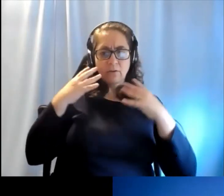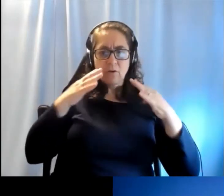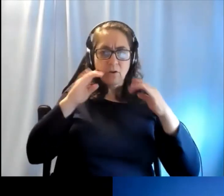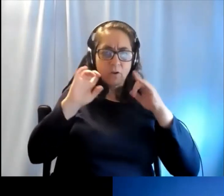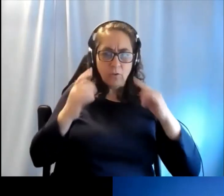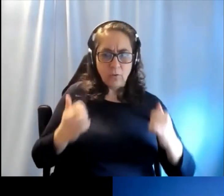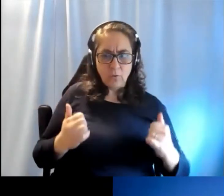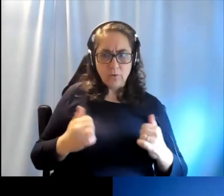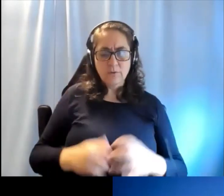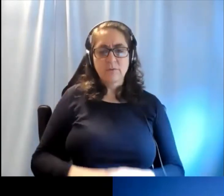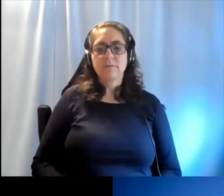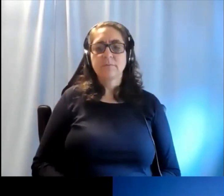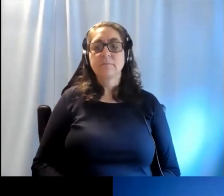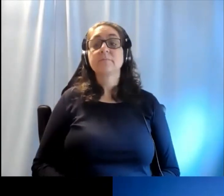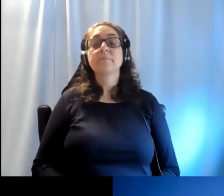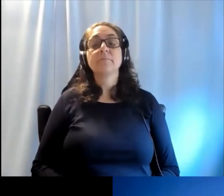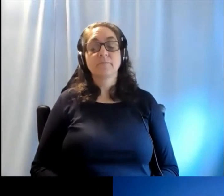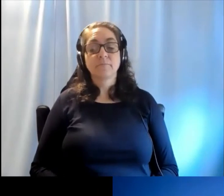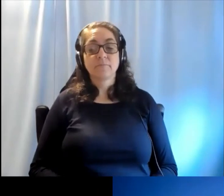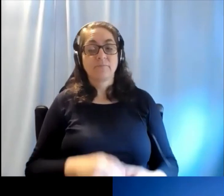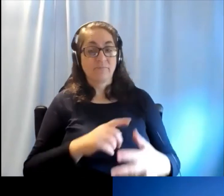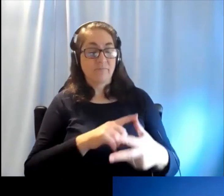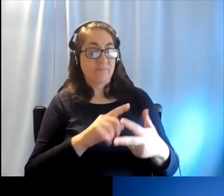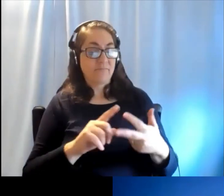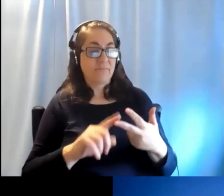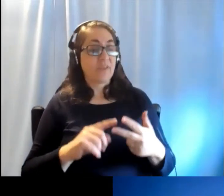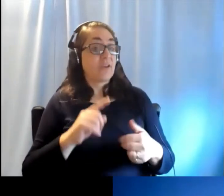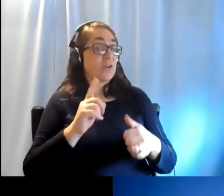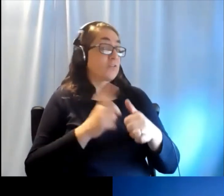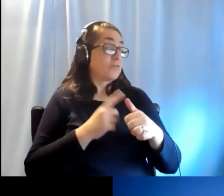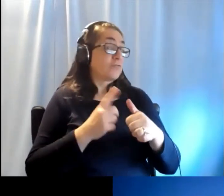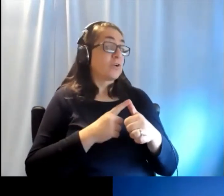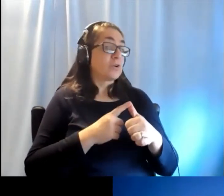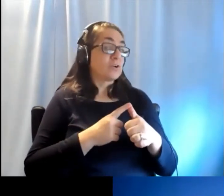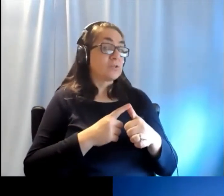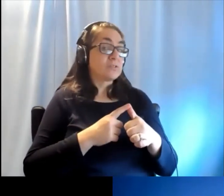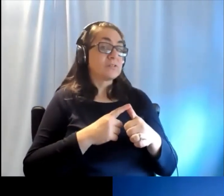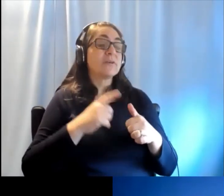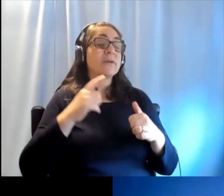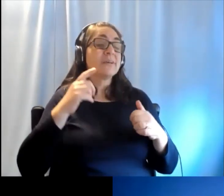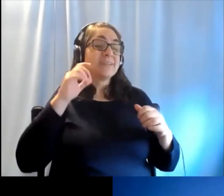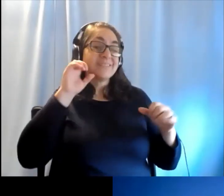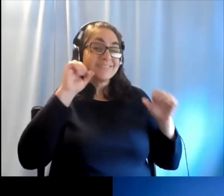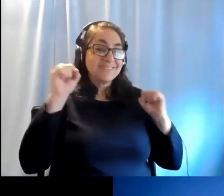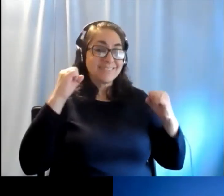So I would say, firstly, to turn it down.